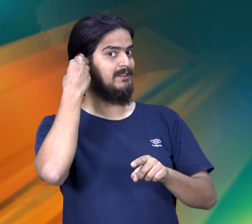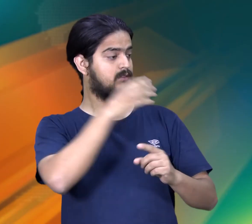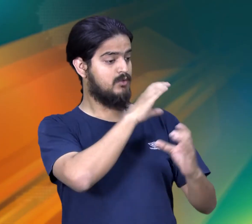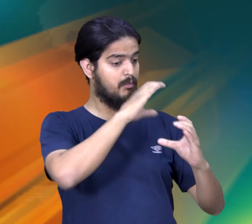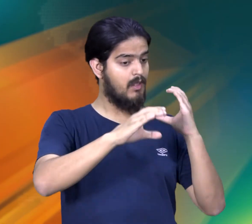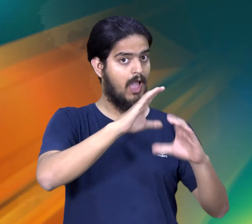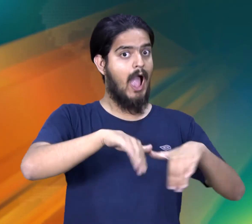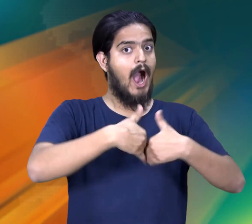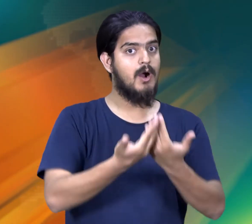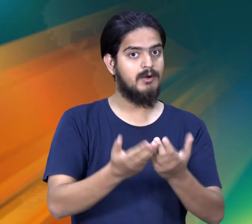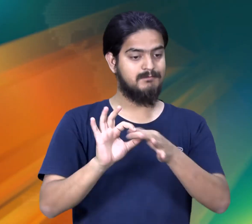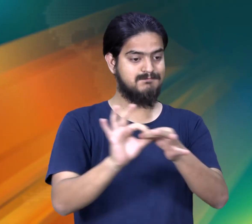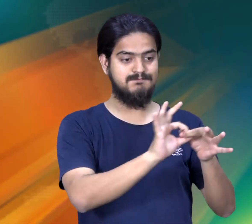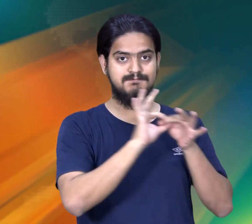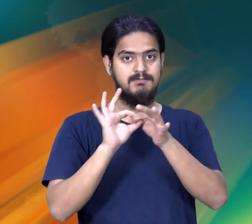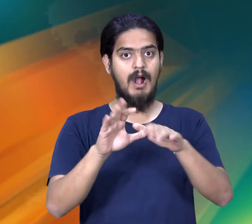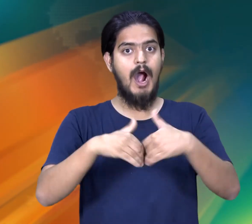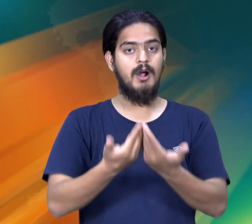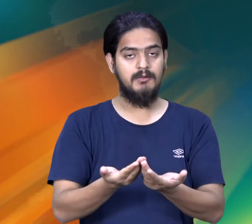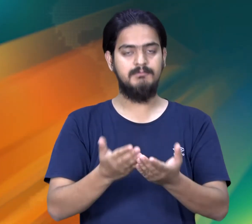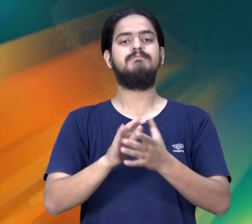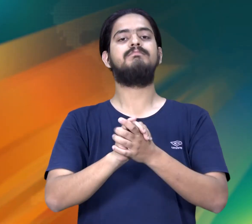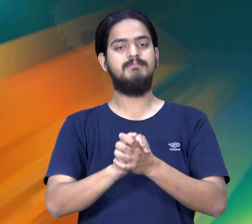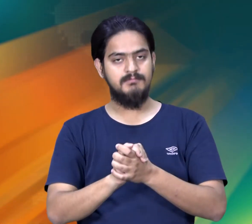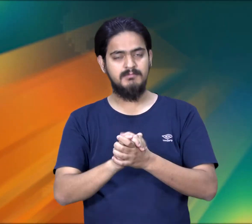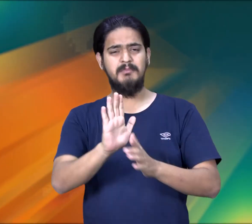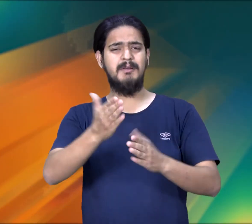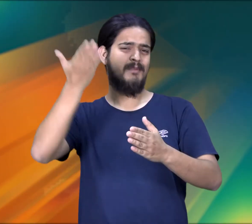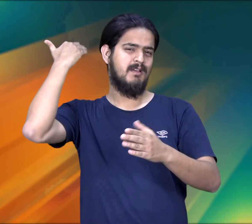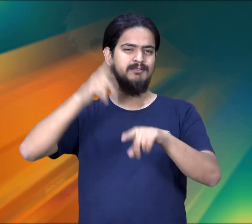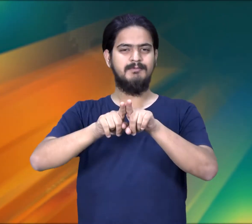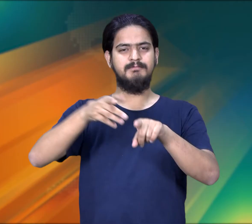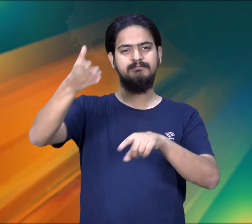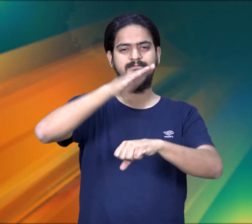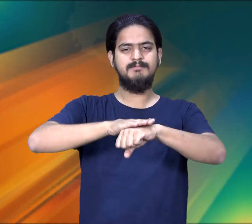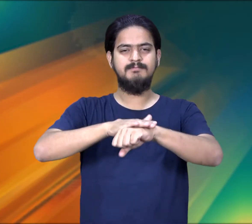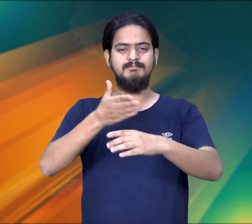development, including how to teach communication strategies to parents.